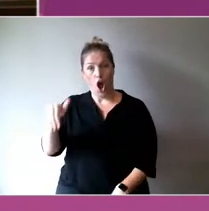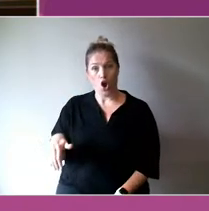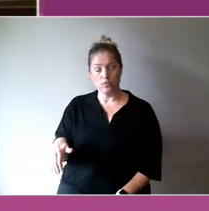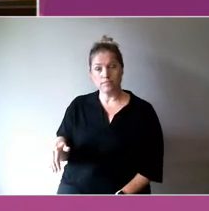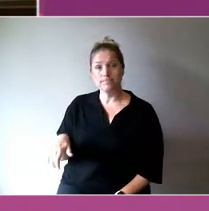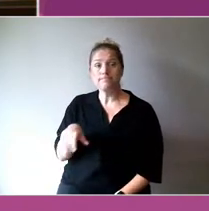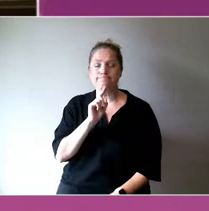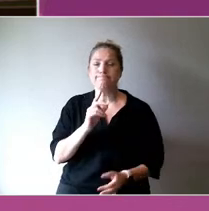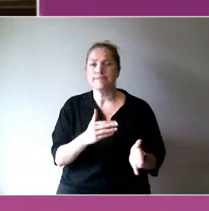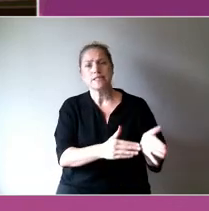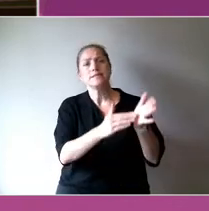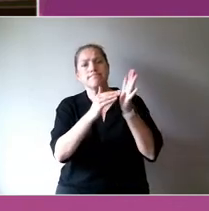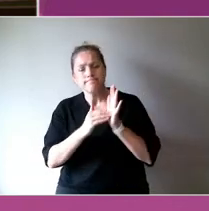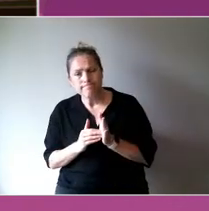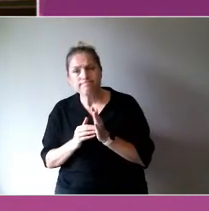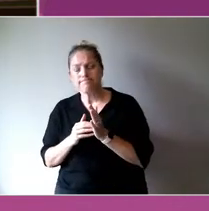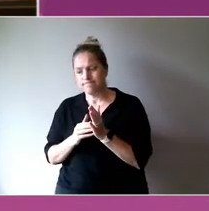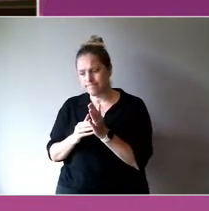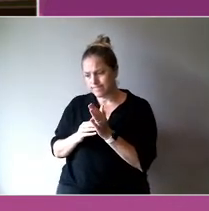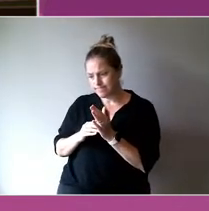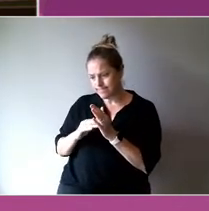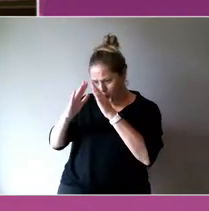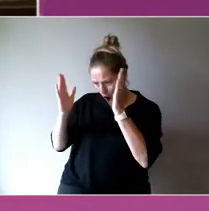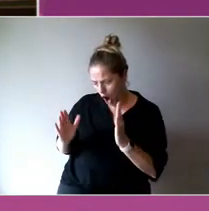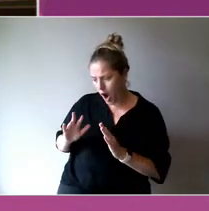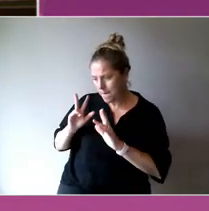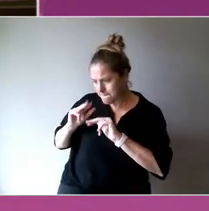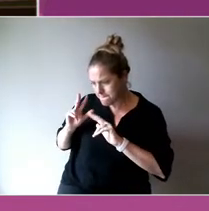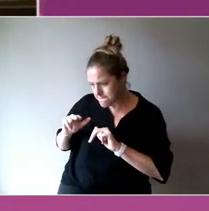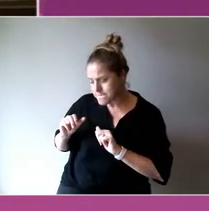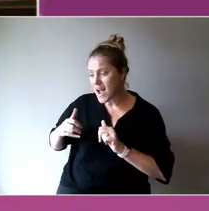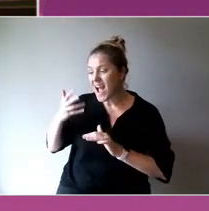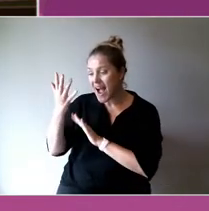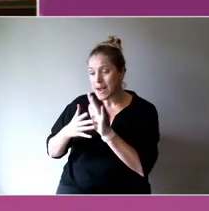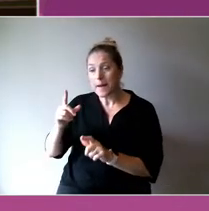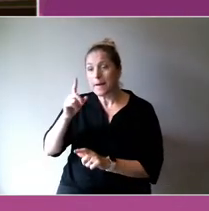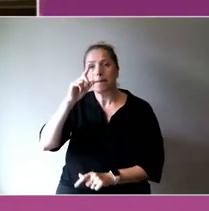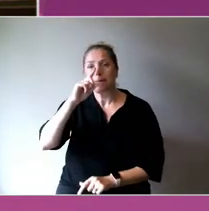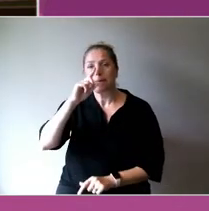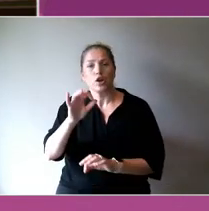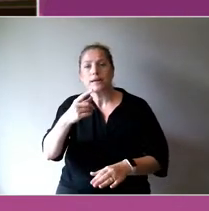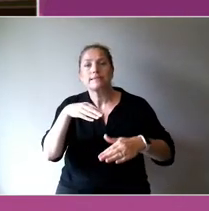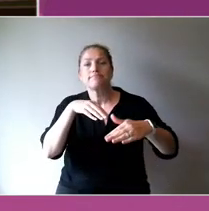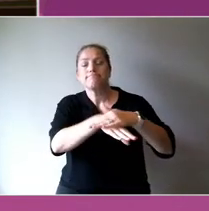in a hospital context. The NDIS at least in part was an investment model around a productivity story.